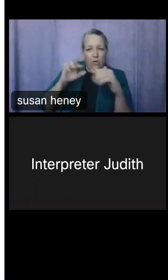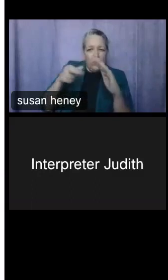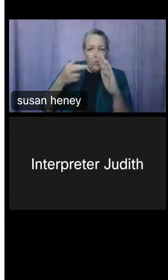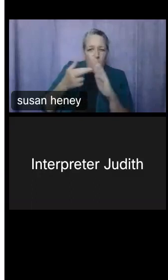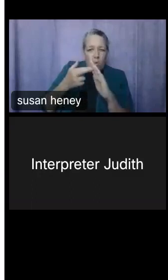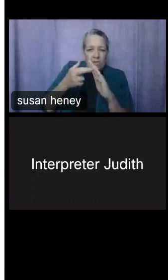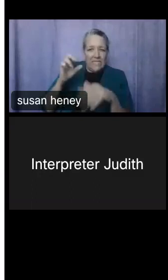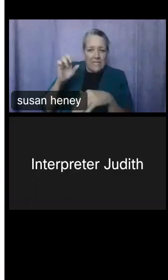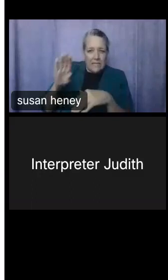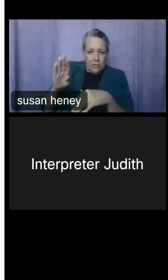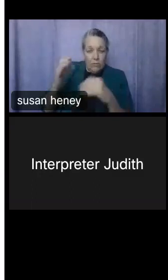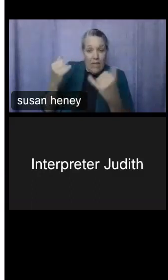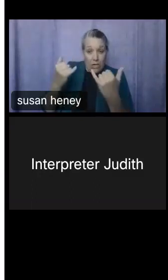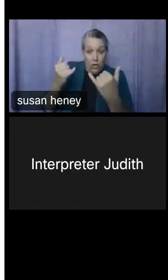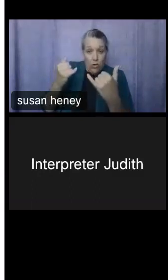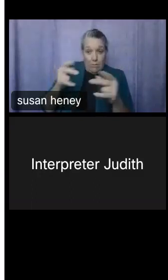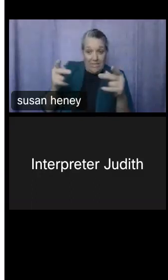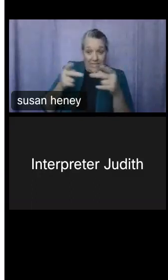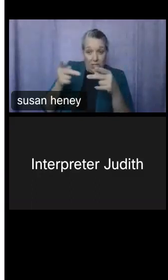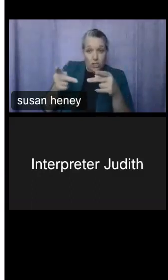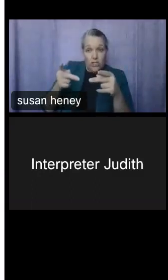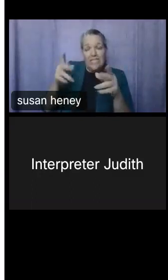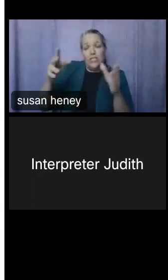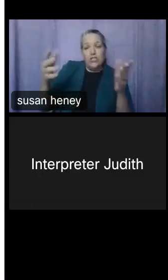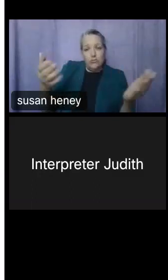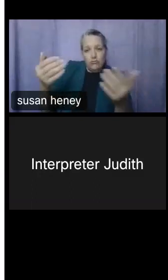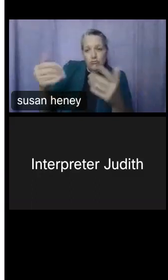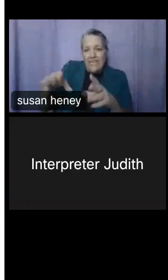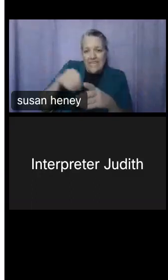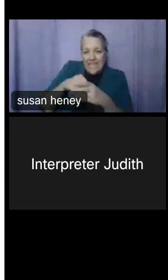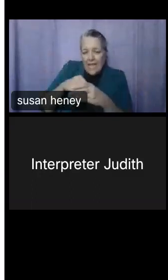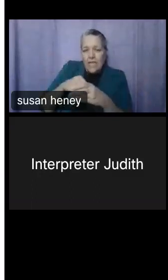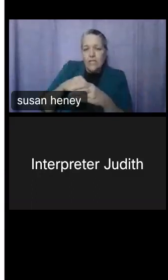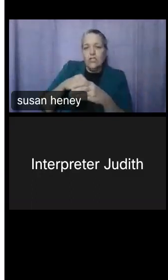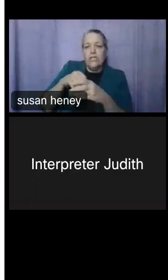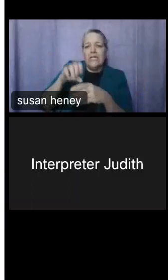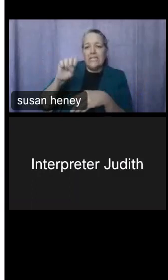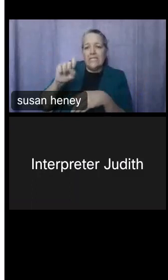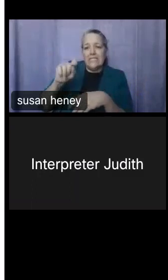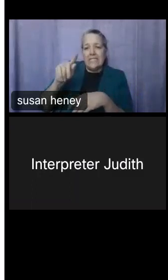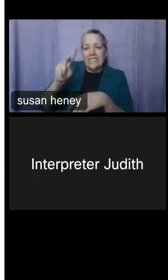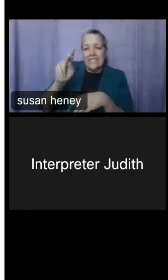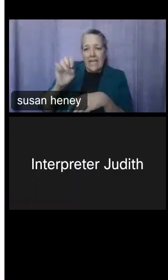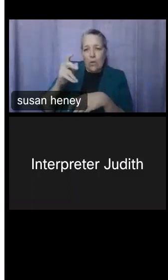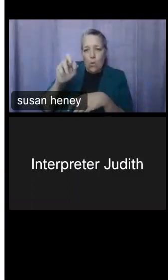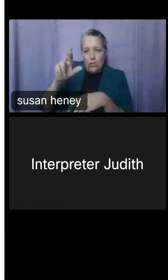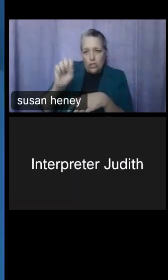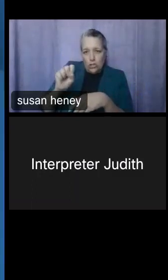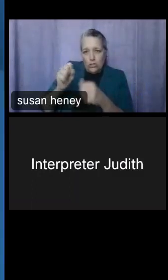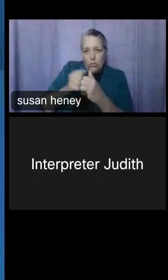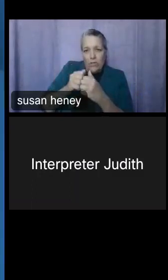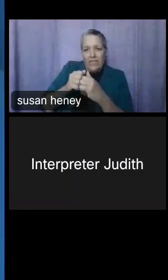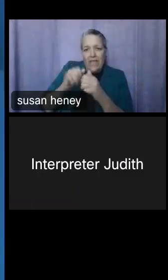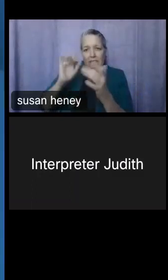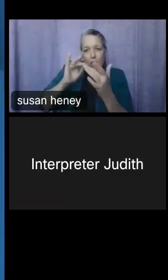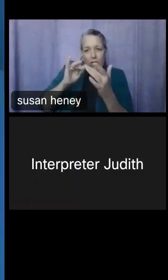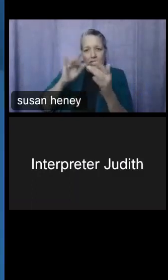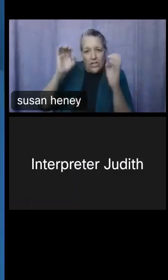My current role is really to engage census stakeholders through outreach and education.